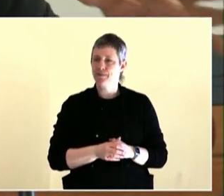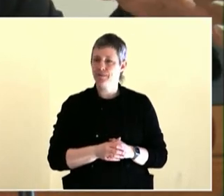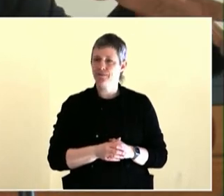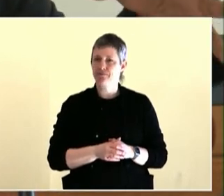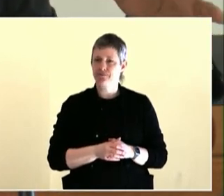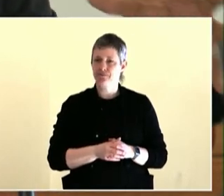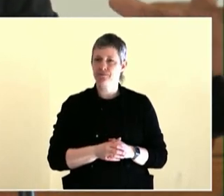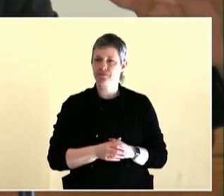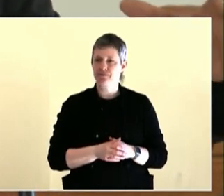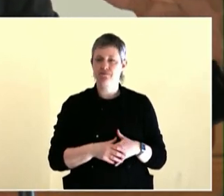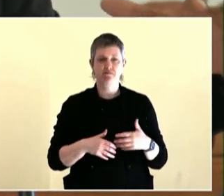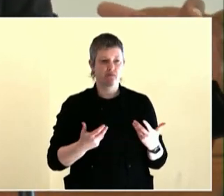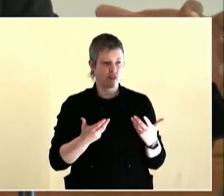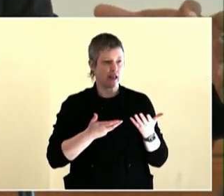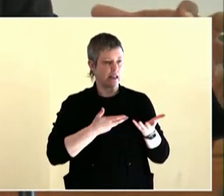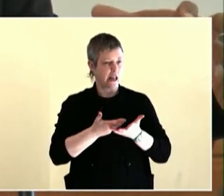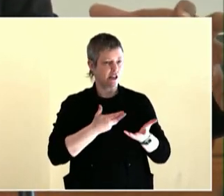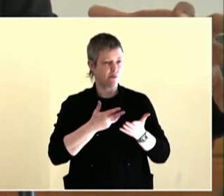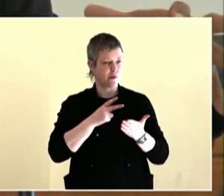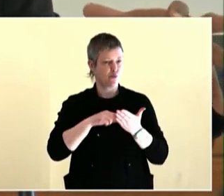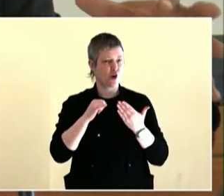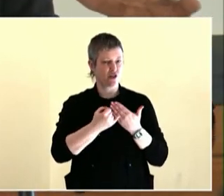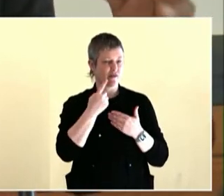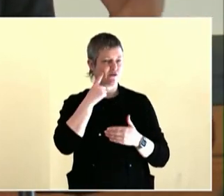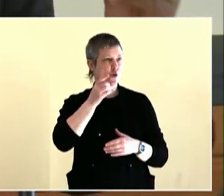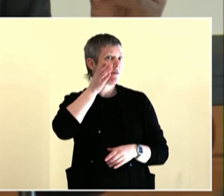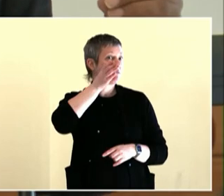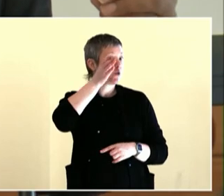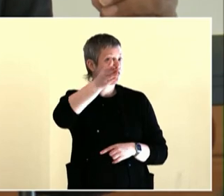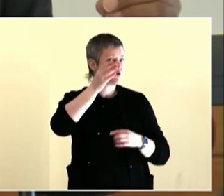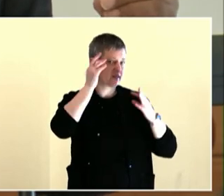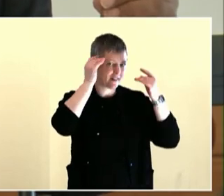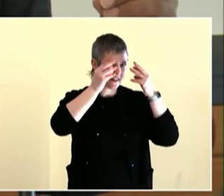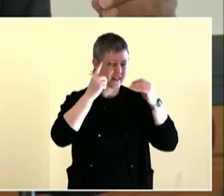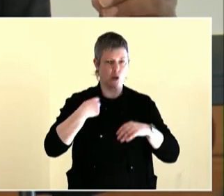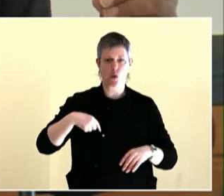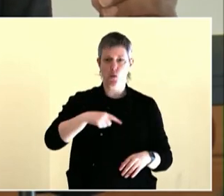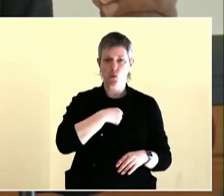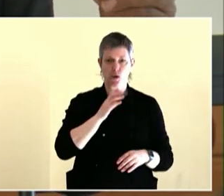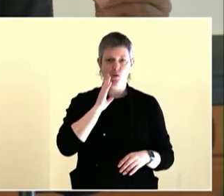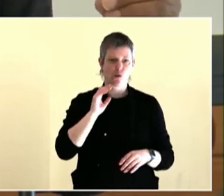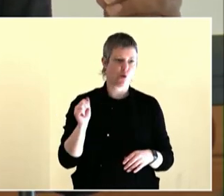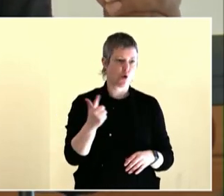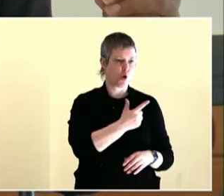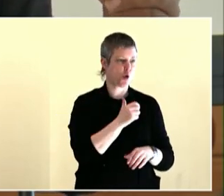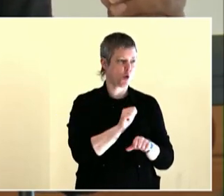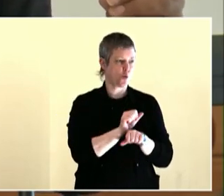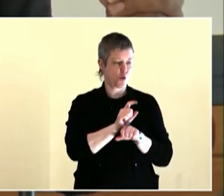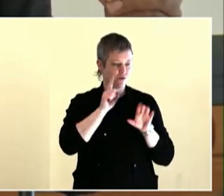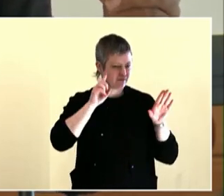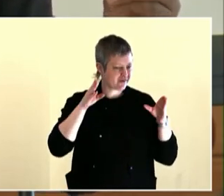events, letting people know this is what we do and how we do it and why it is important. You know, I come from -- I was